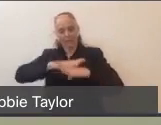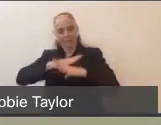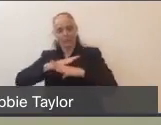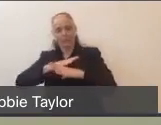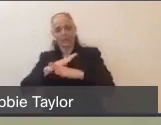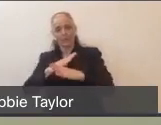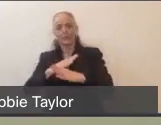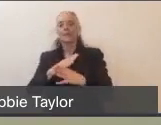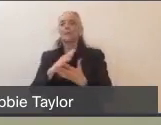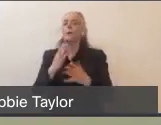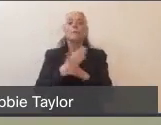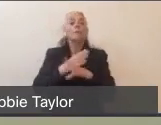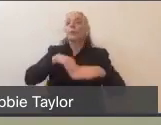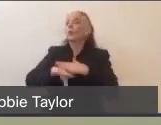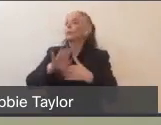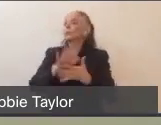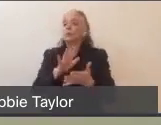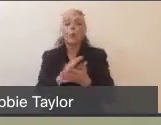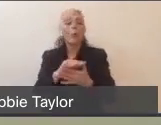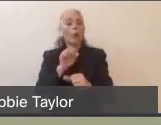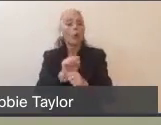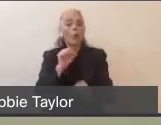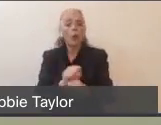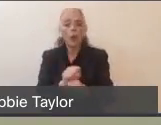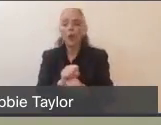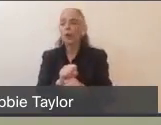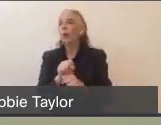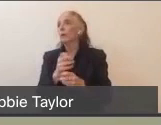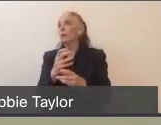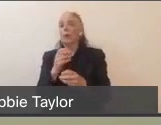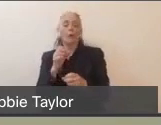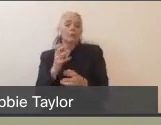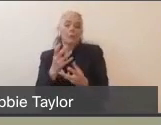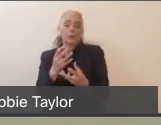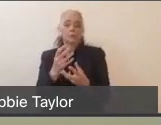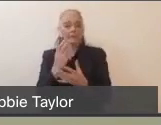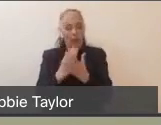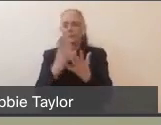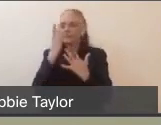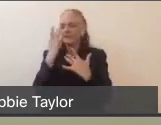or before you enter a workforce as a health care worker, to show that you have immunity to certain diseases like measles.